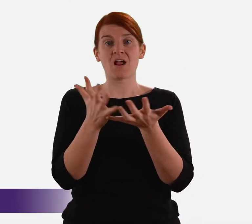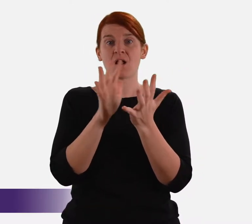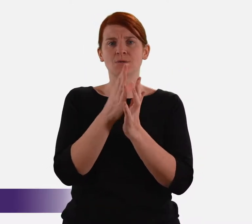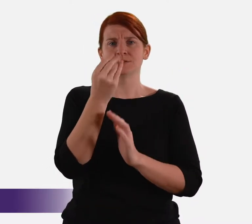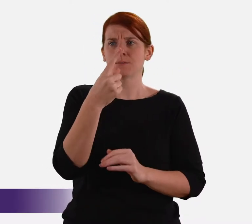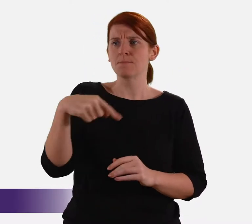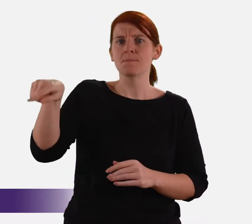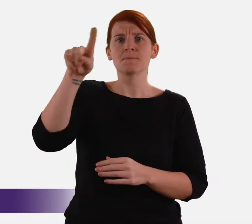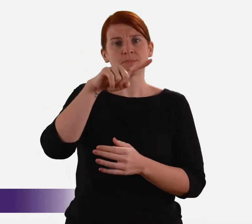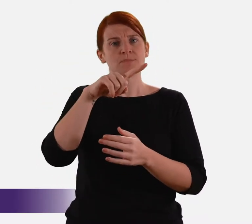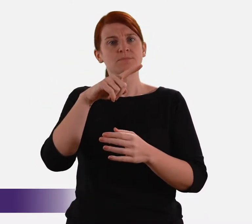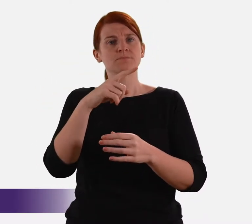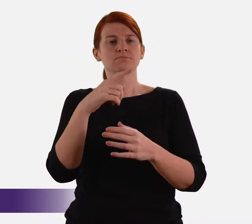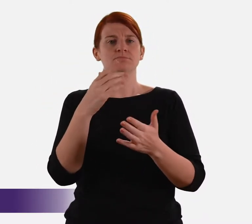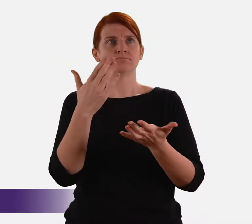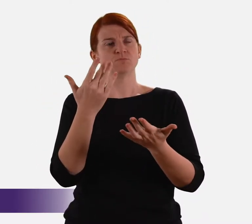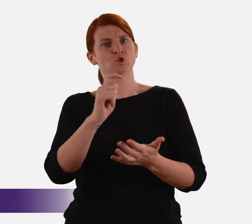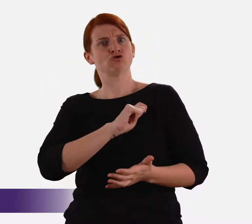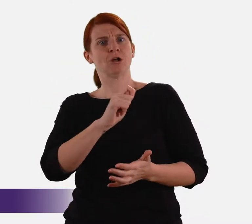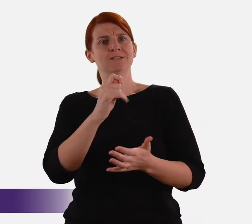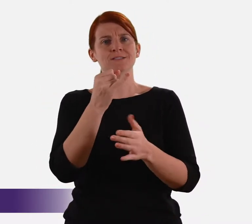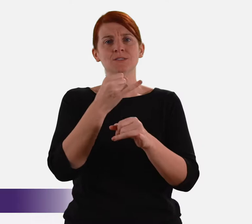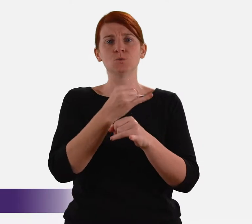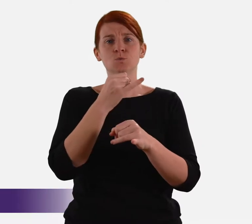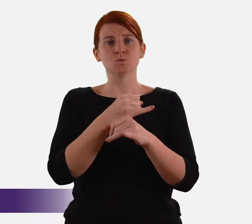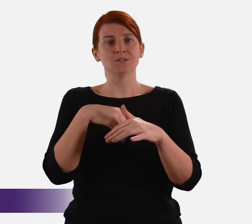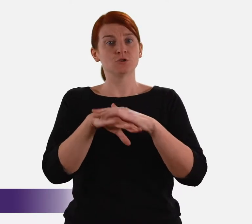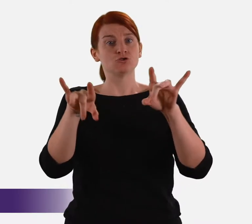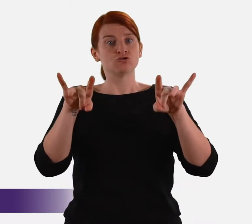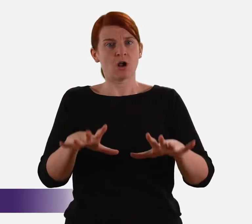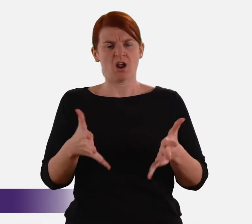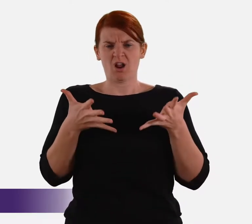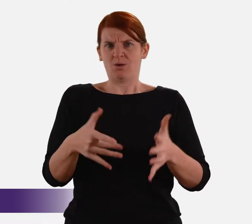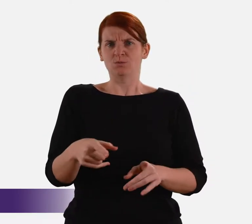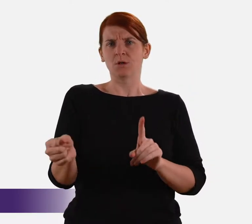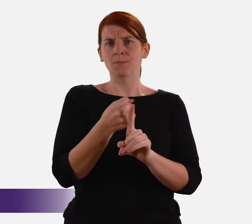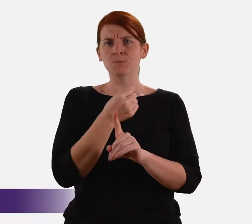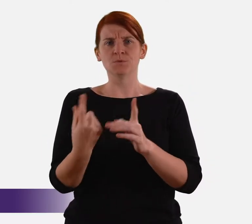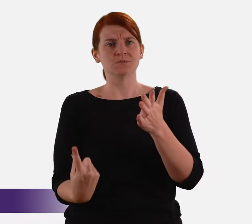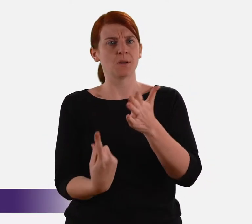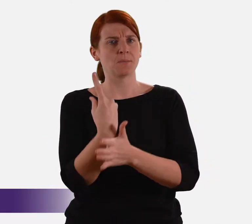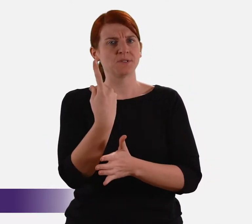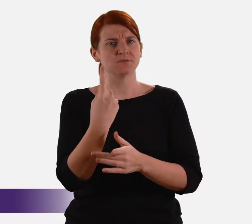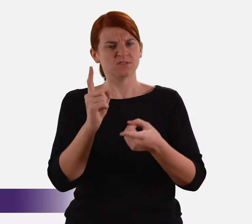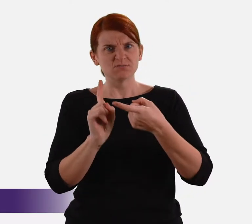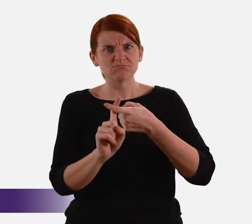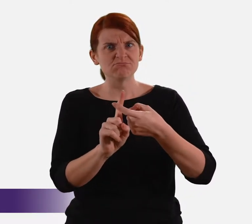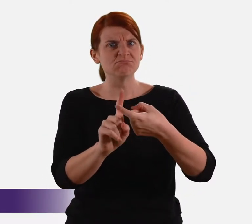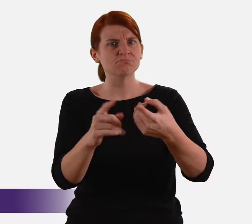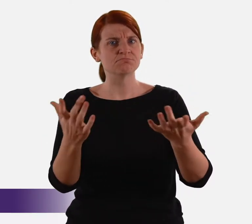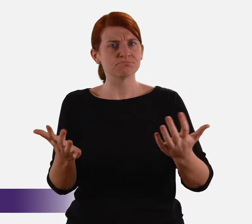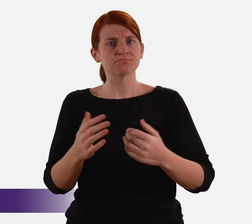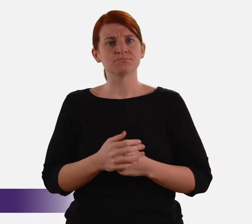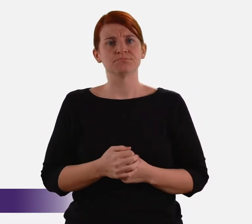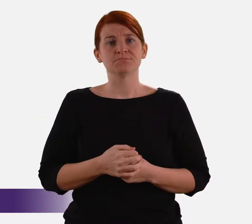and the complicity of some of the most trusted institutions in Australia in allowing the abuse to occur.